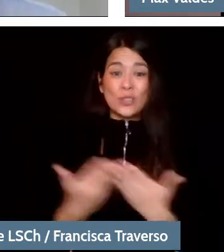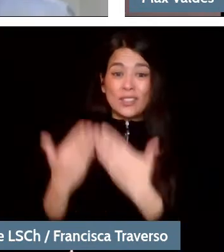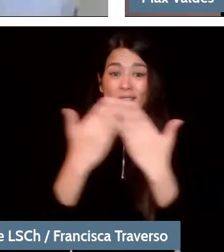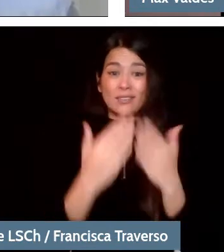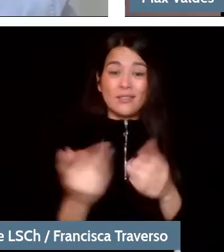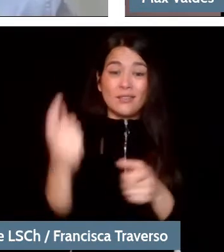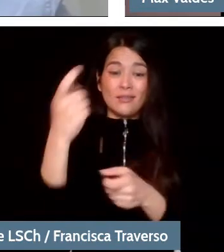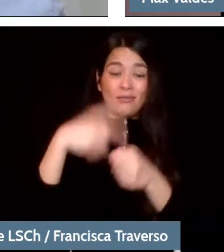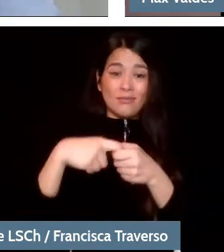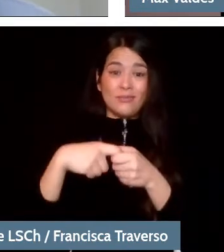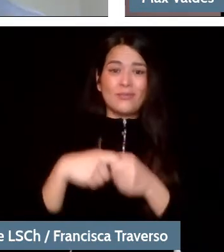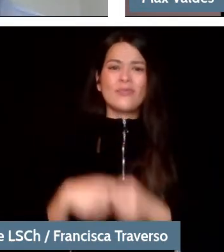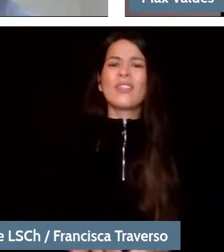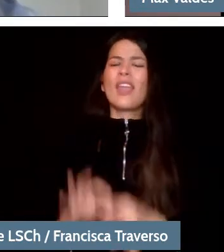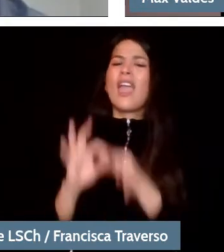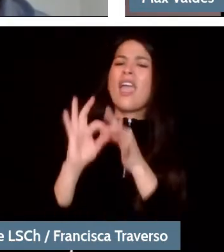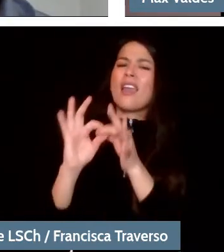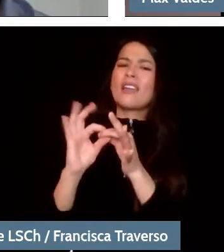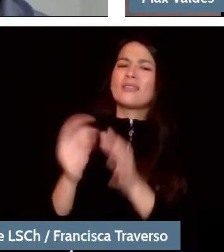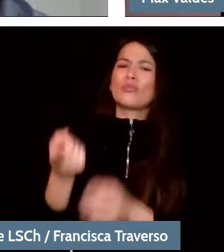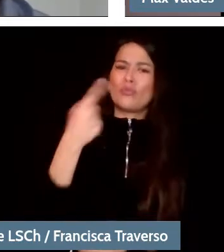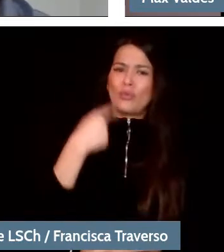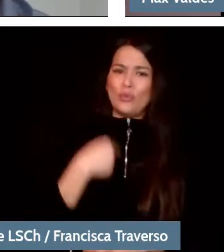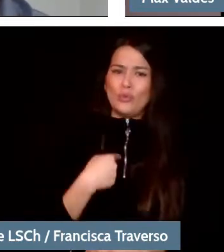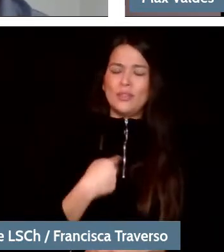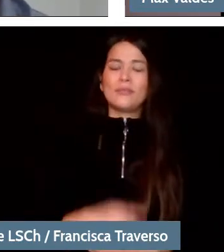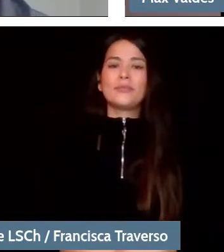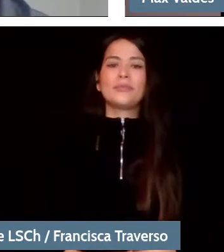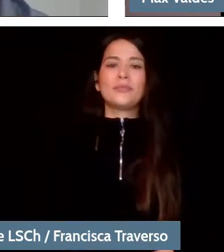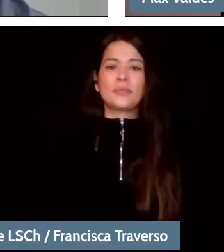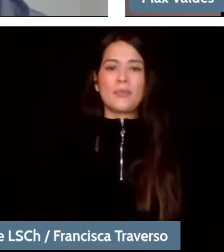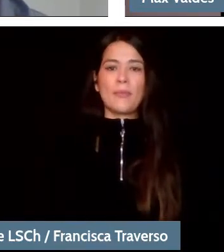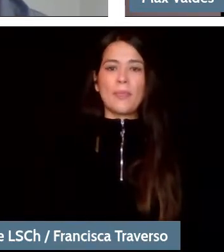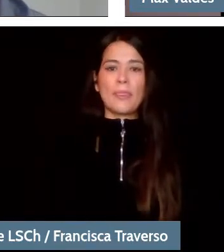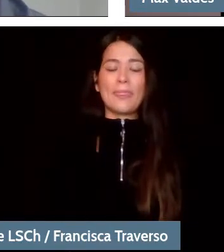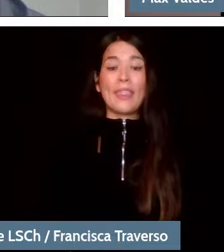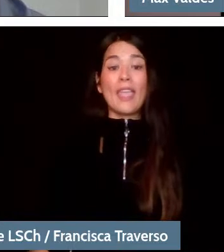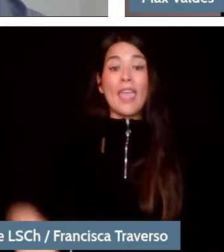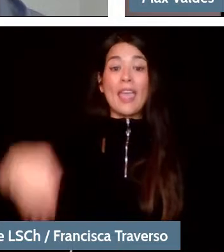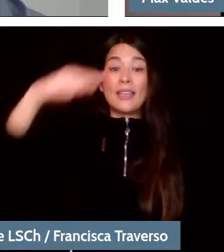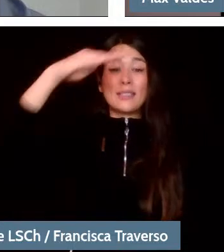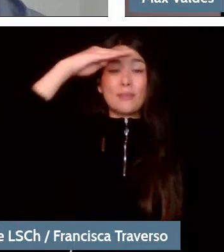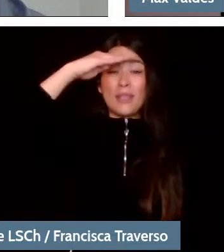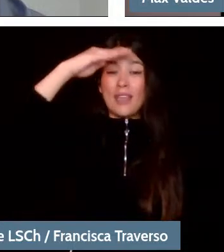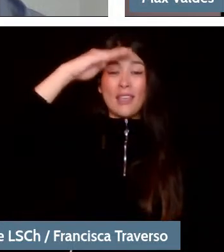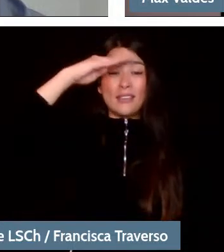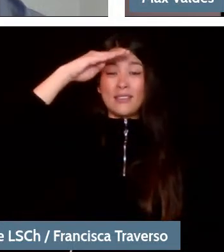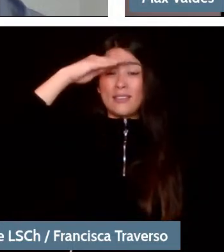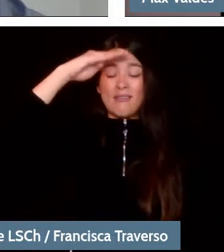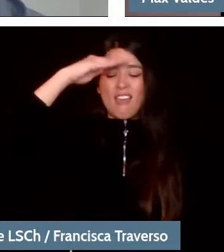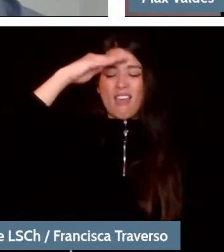Thanks for the question. I think that... The experience of music, as it is said, live,